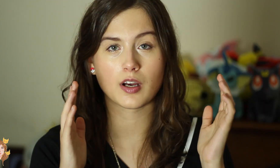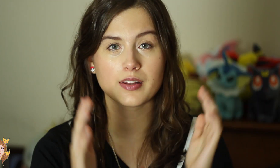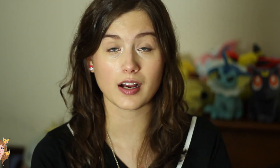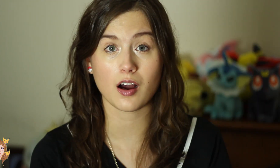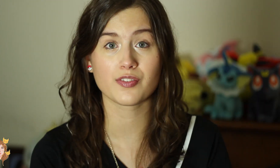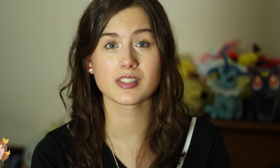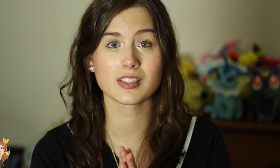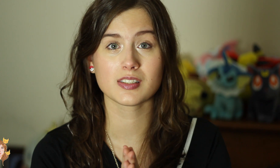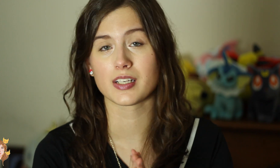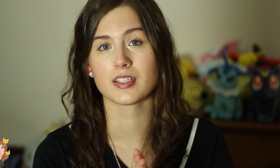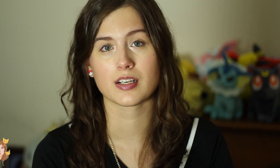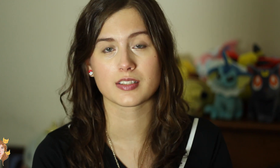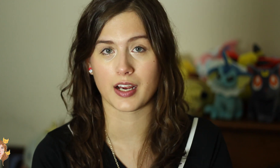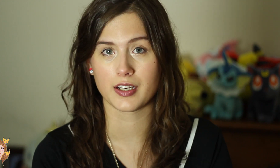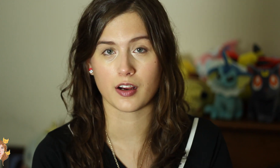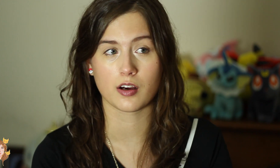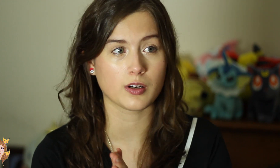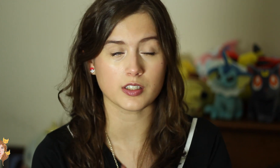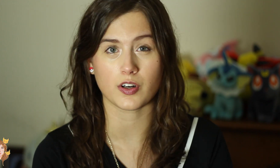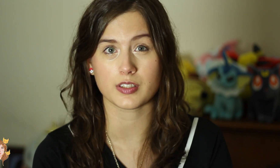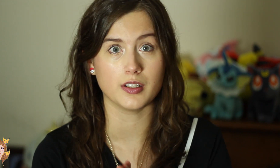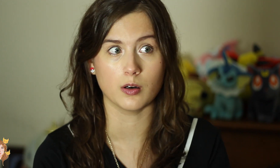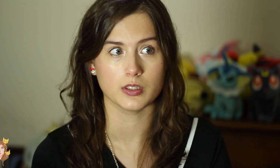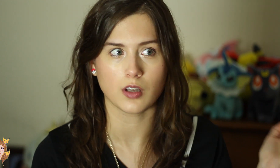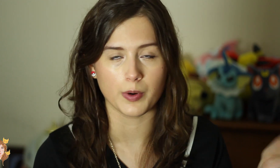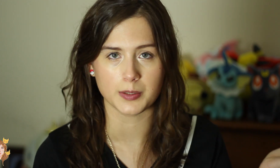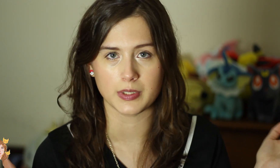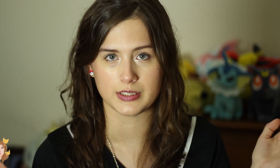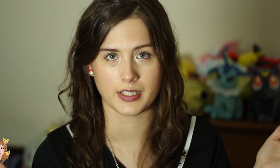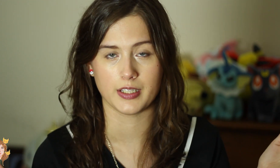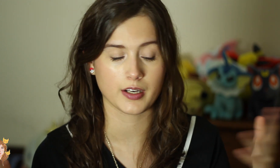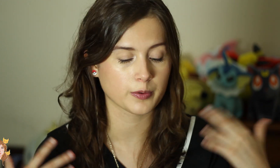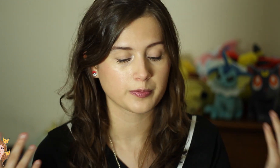So, that conference is in San Diego. As far as I know, it’s always been in San Diego.